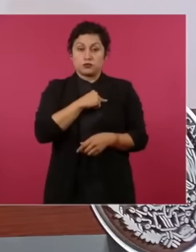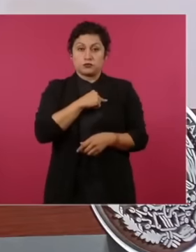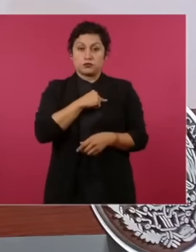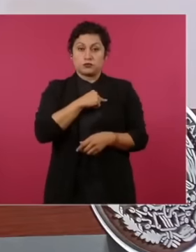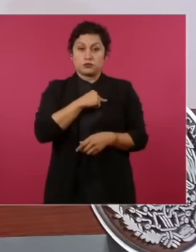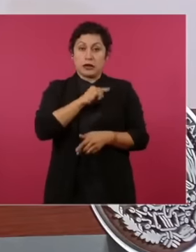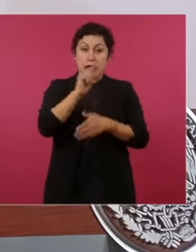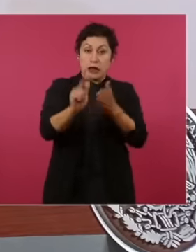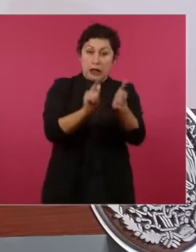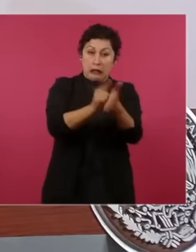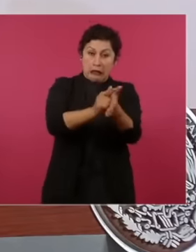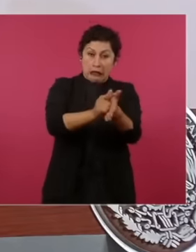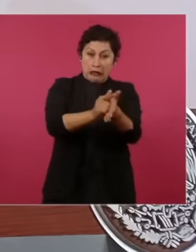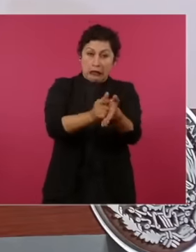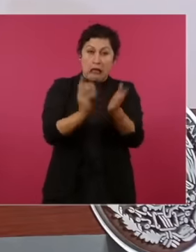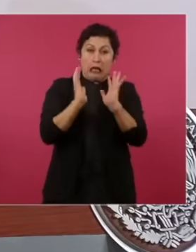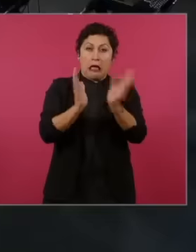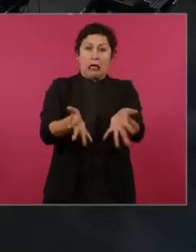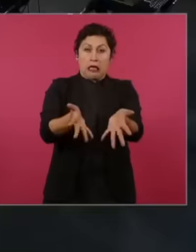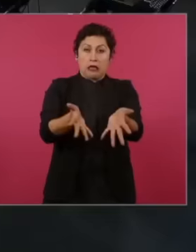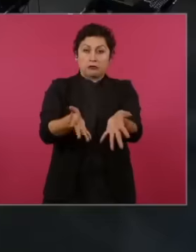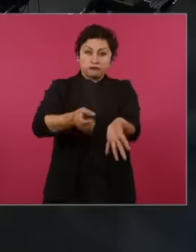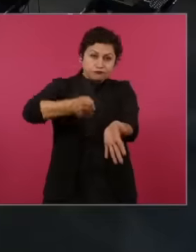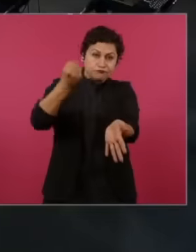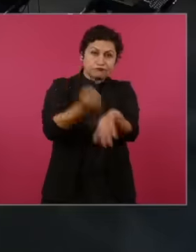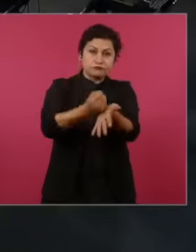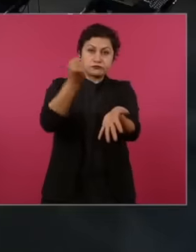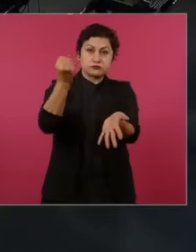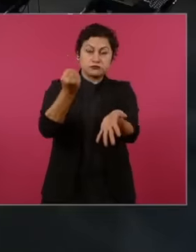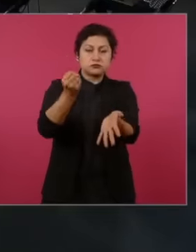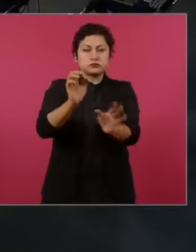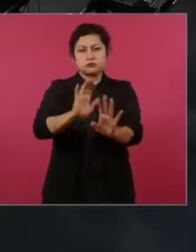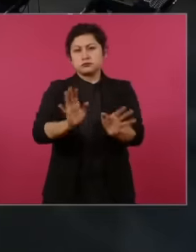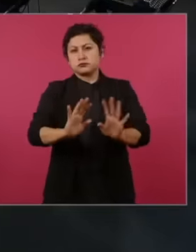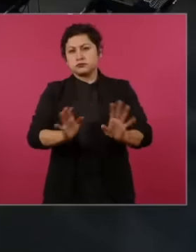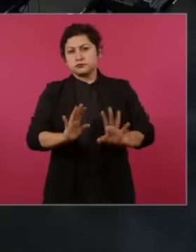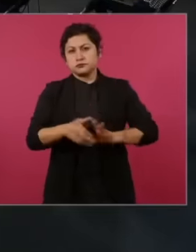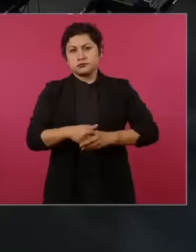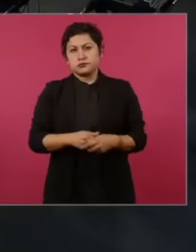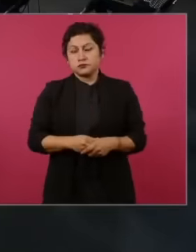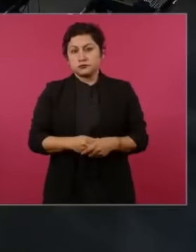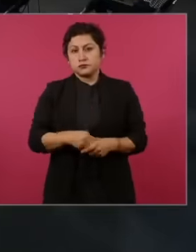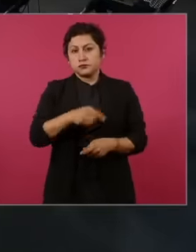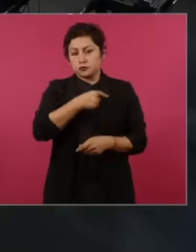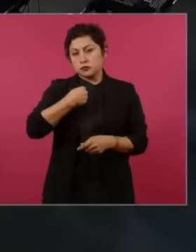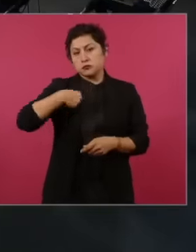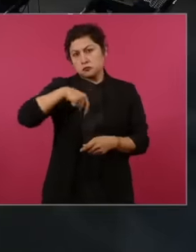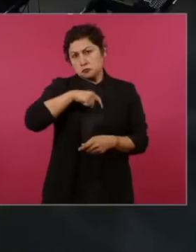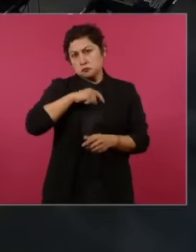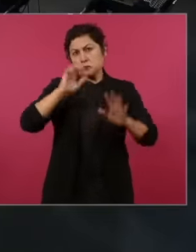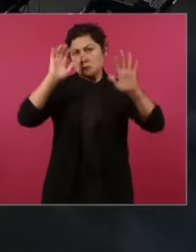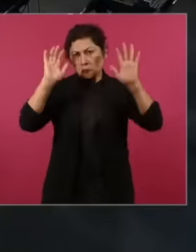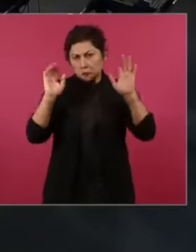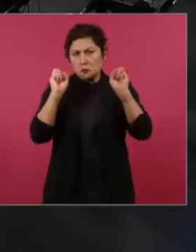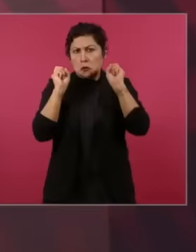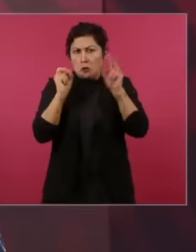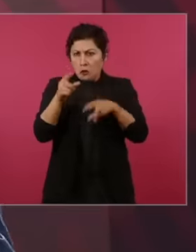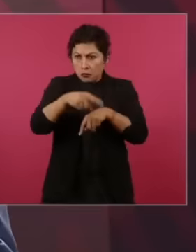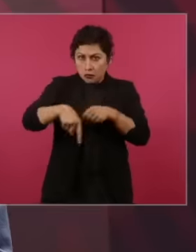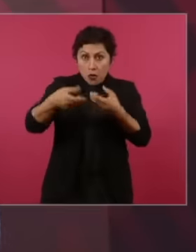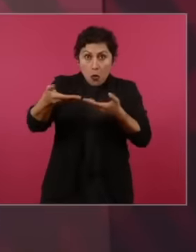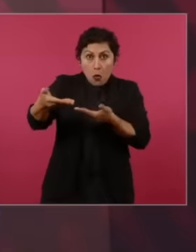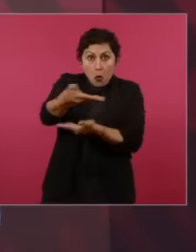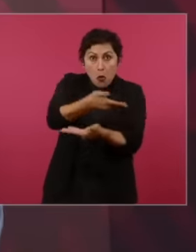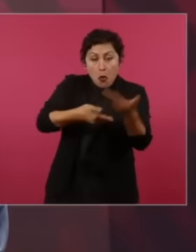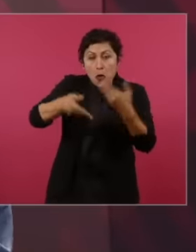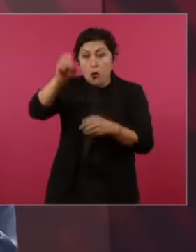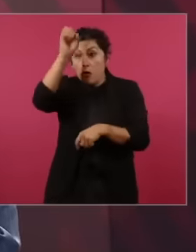our initiative to be approved without removing a comma. If it is going to be improved, if it is going to be enriched,